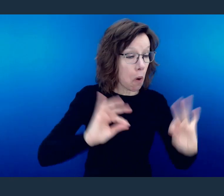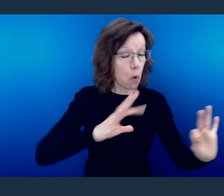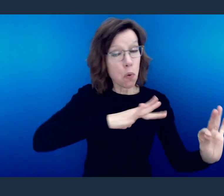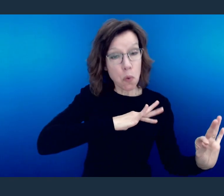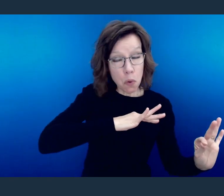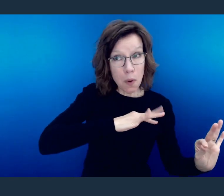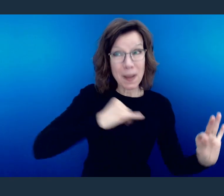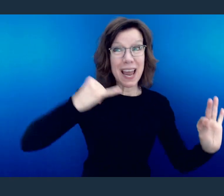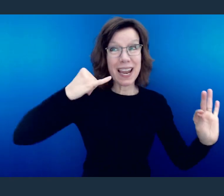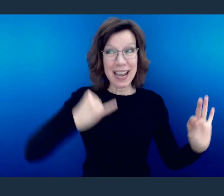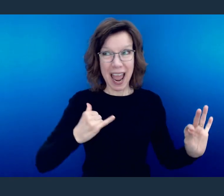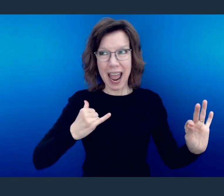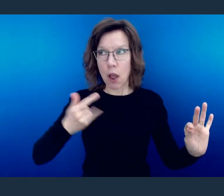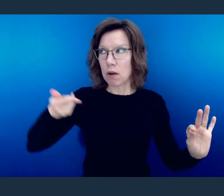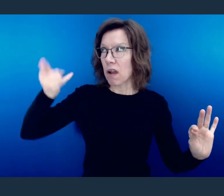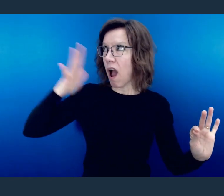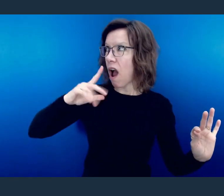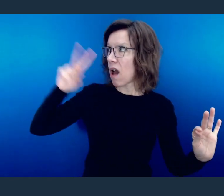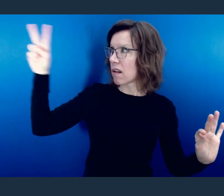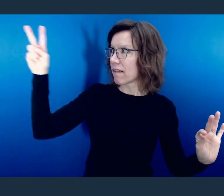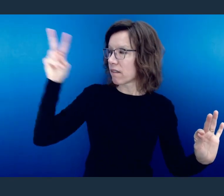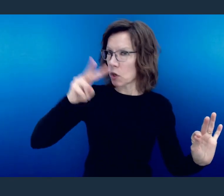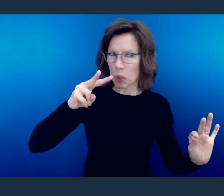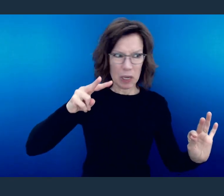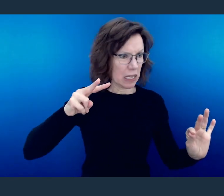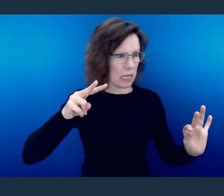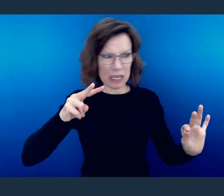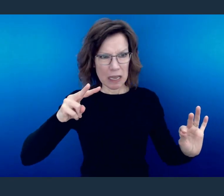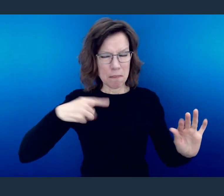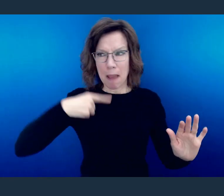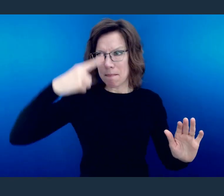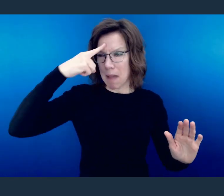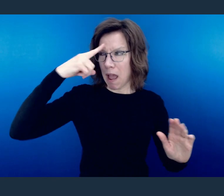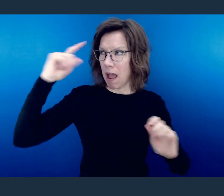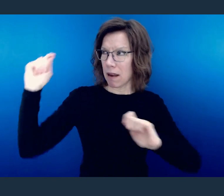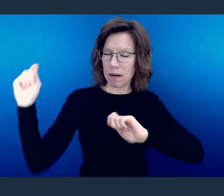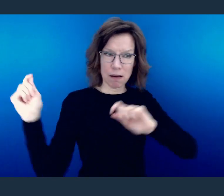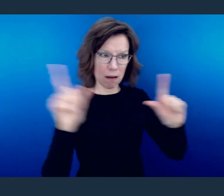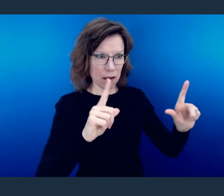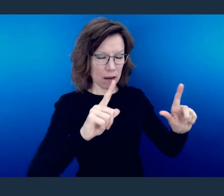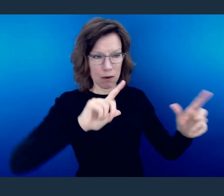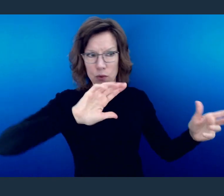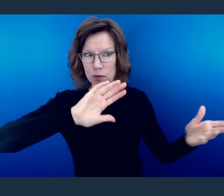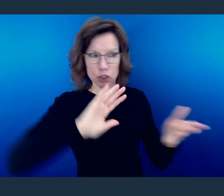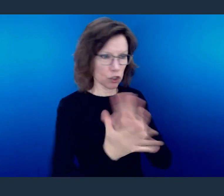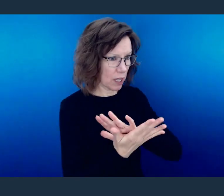no longer pleases you because now you've renewed your mind and you have a transformed heart.